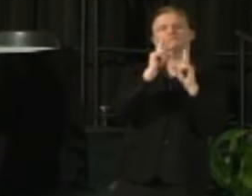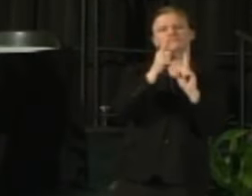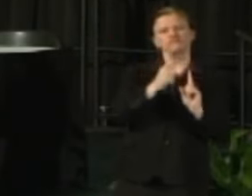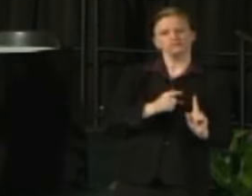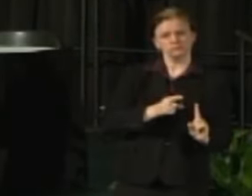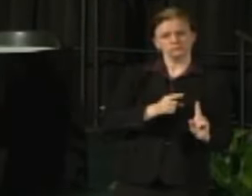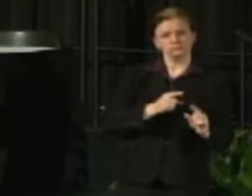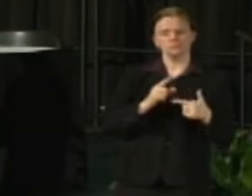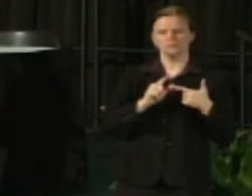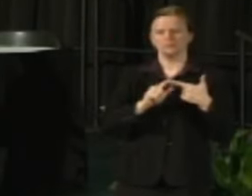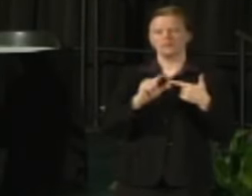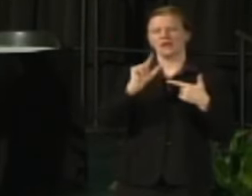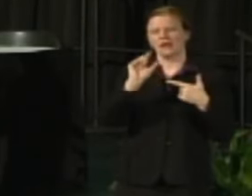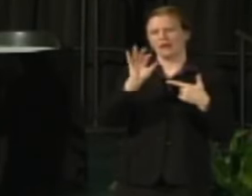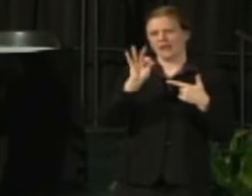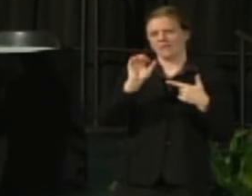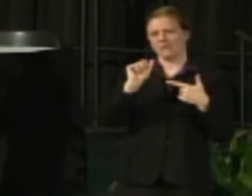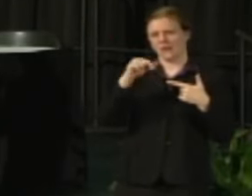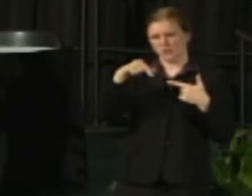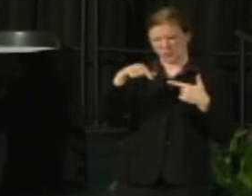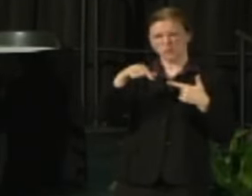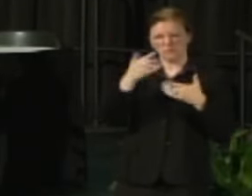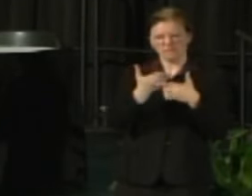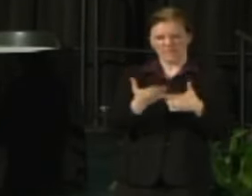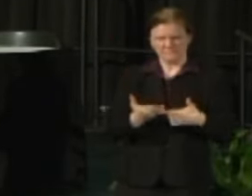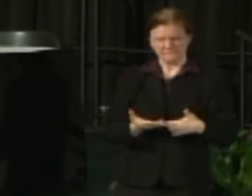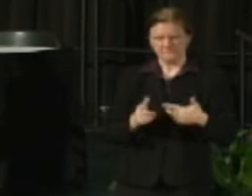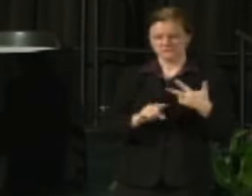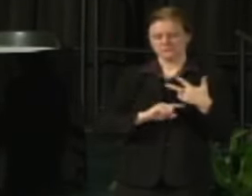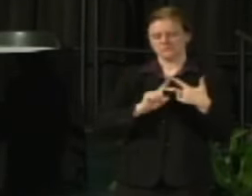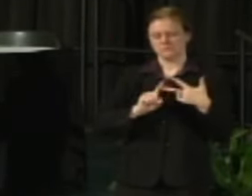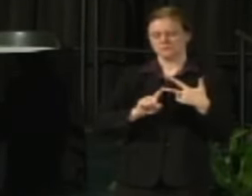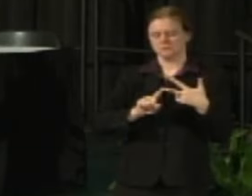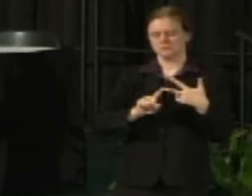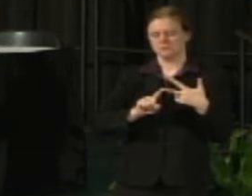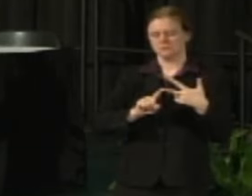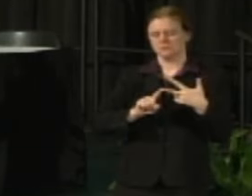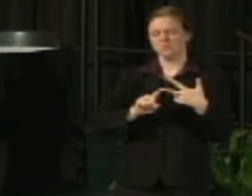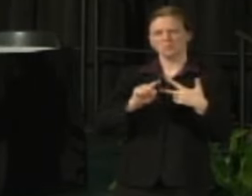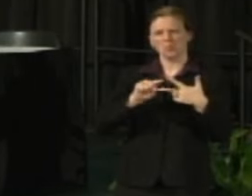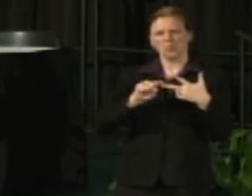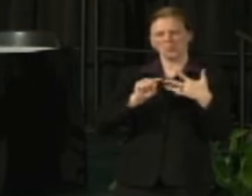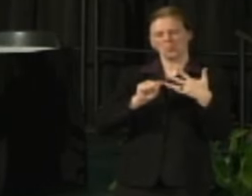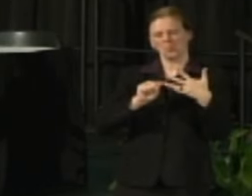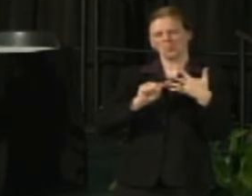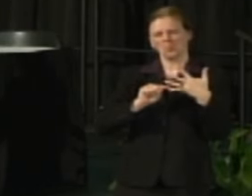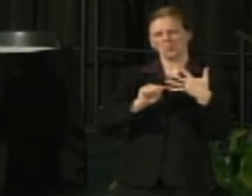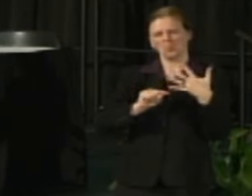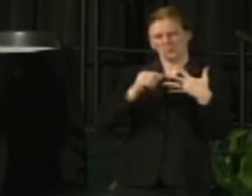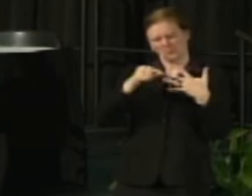The FAQs, fact sheets and a number of other tools or channels that will be available